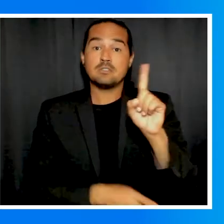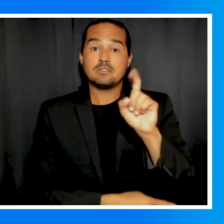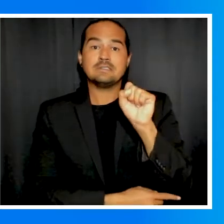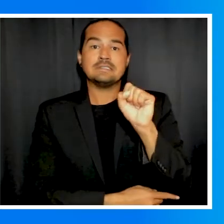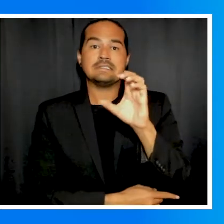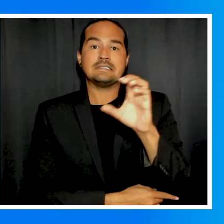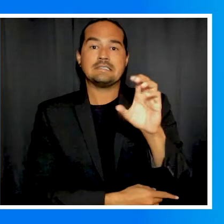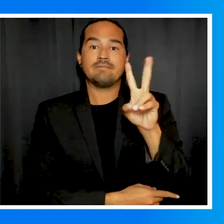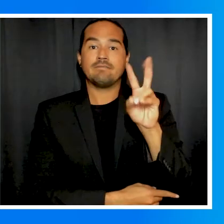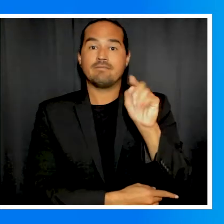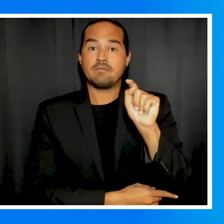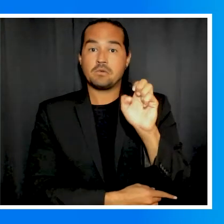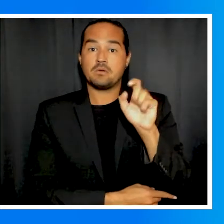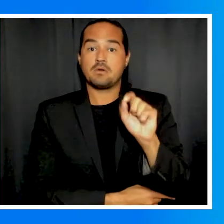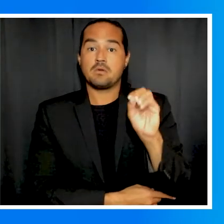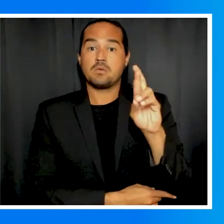For more information please refer to